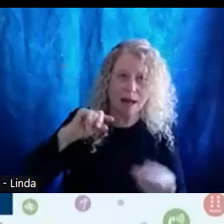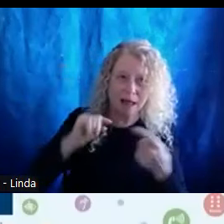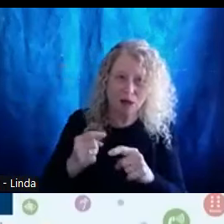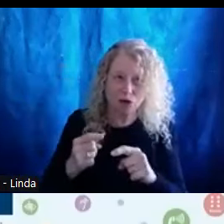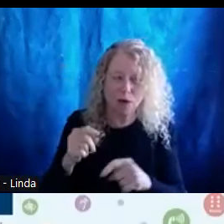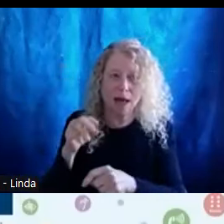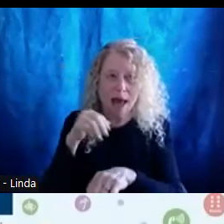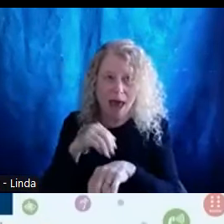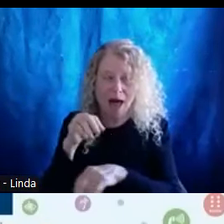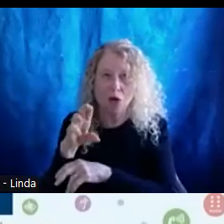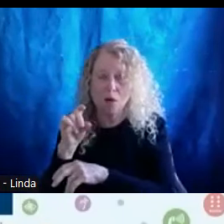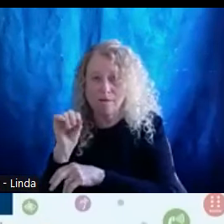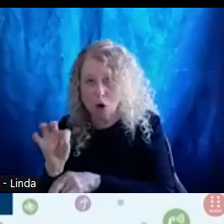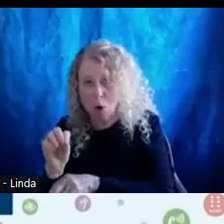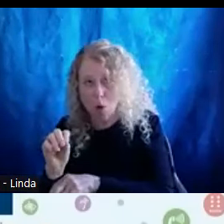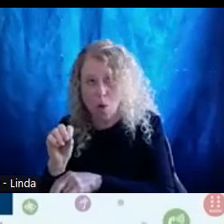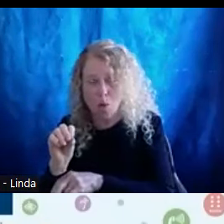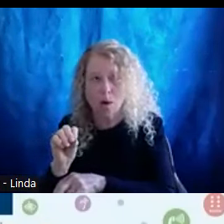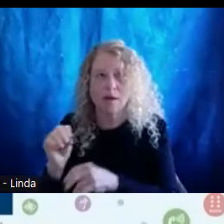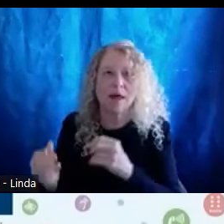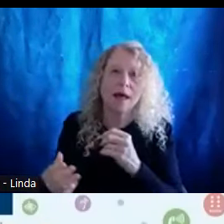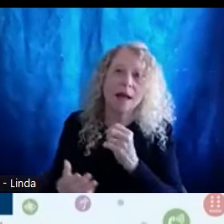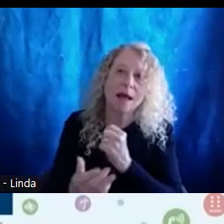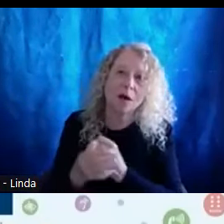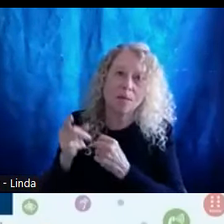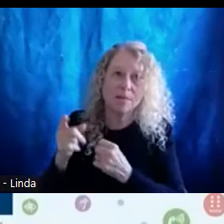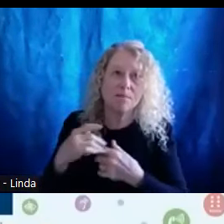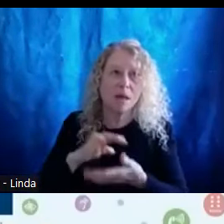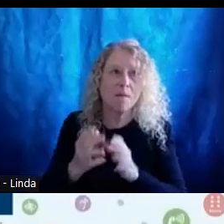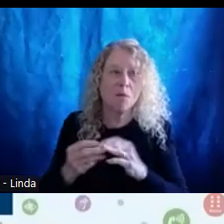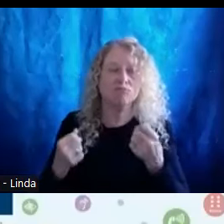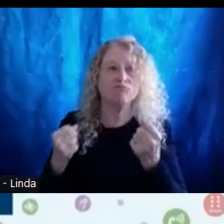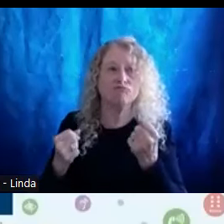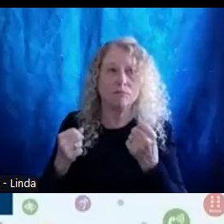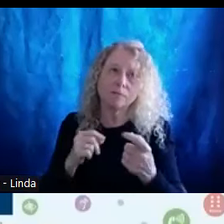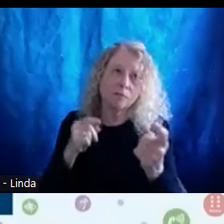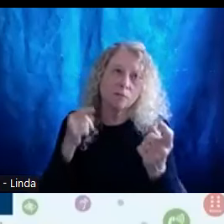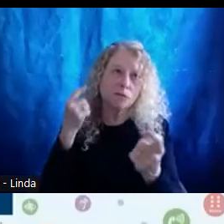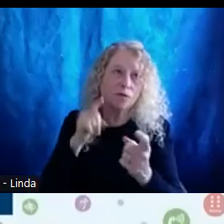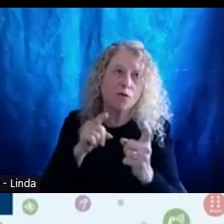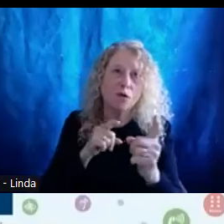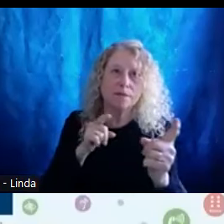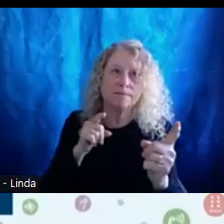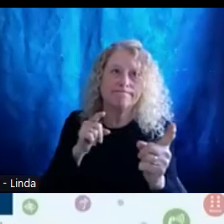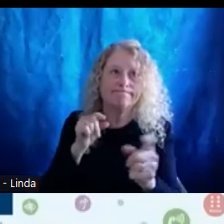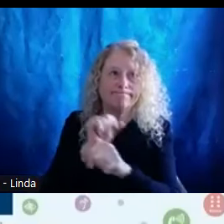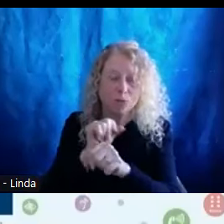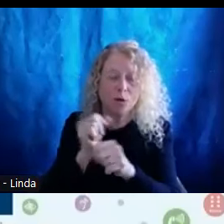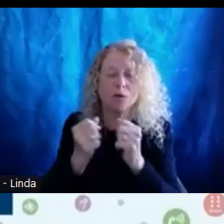affecting disability that further solidified Frank's commitment. To the intersectionality work, diversity, equity and inclusion,